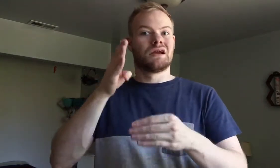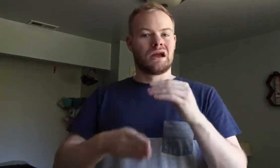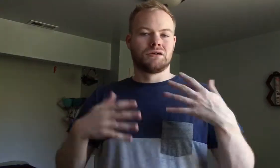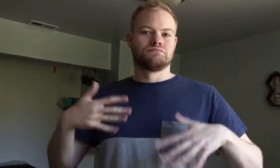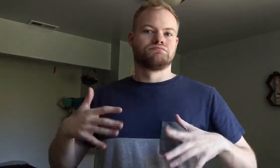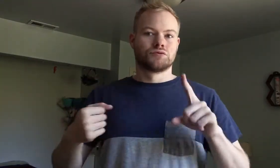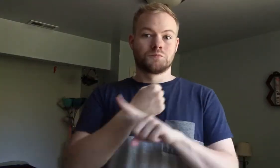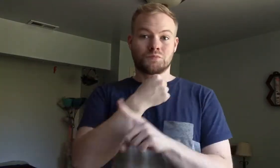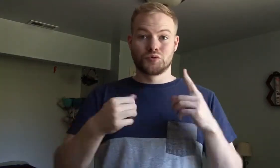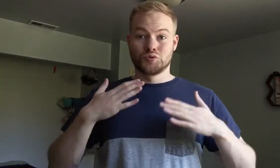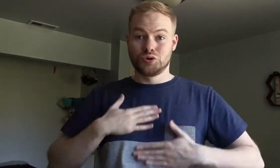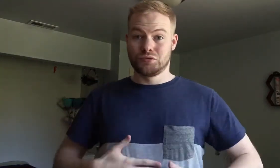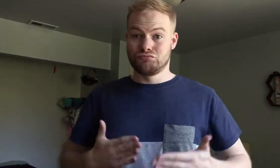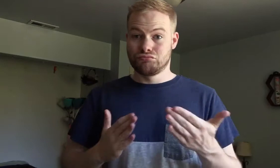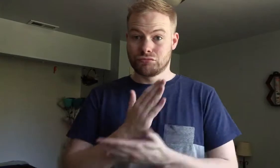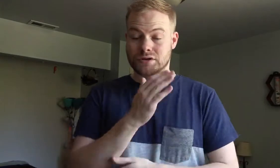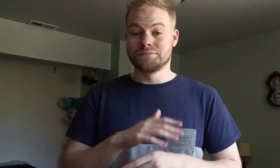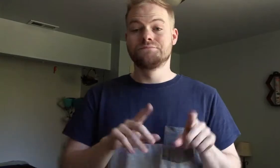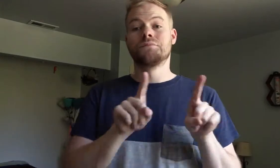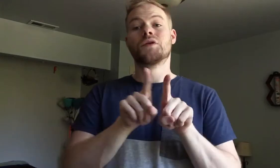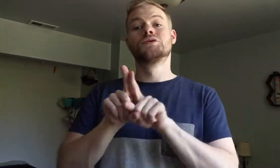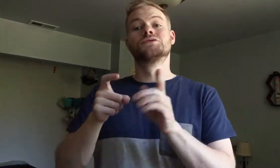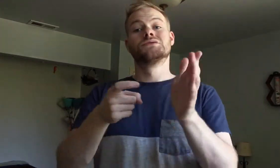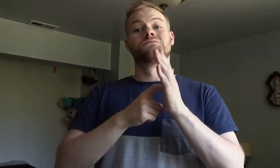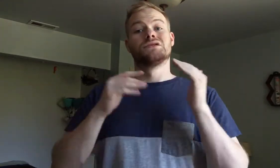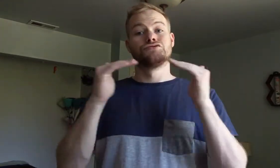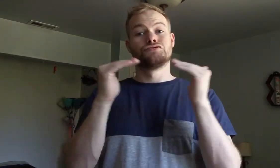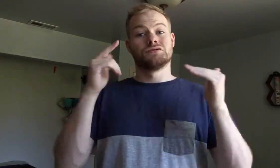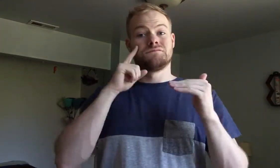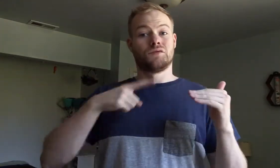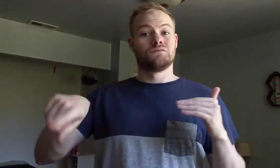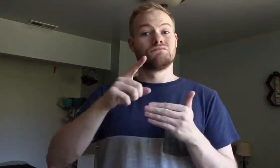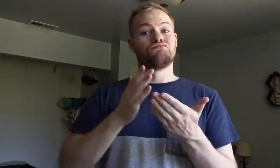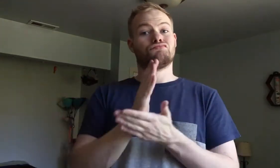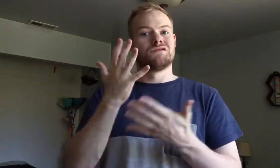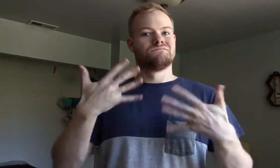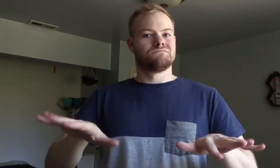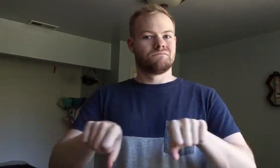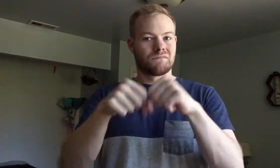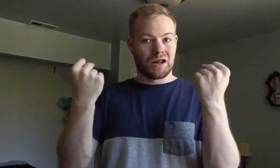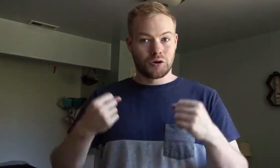end grave abuses of human rights, and to demand justice for those whose rights have been violated."